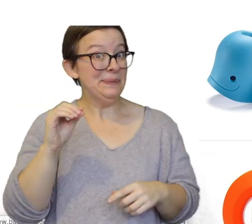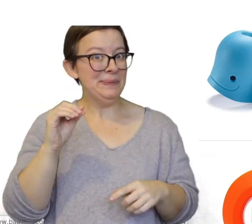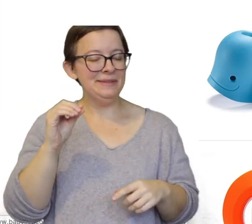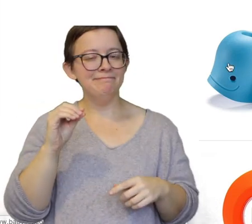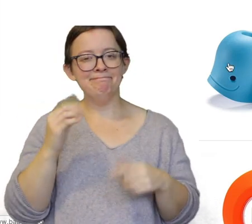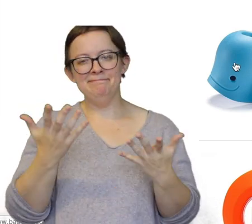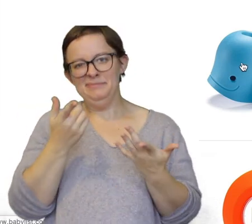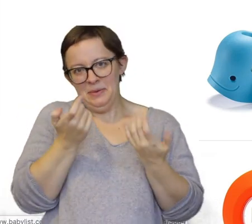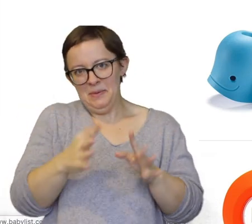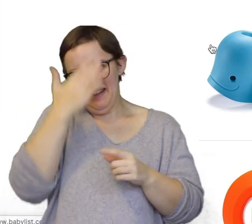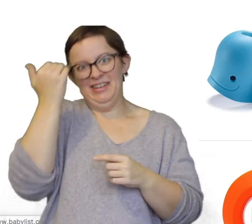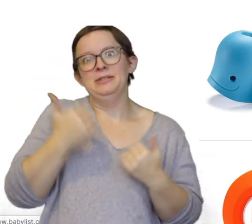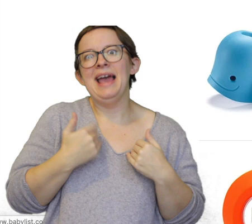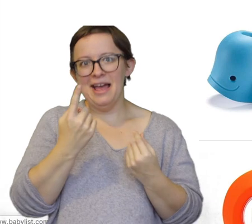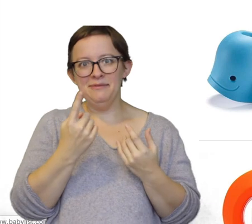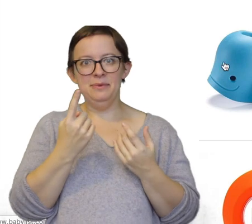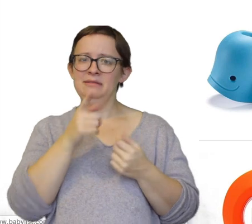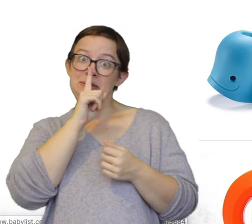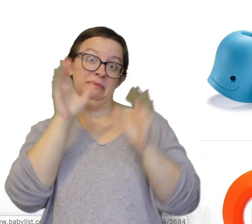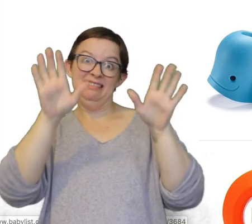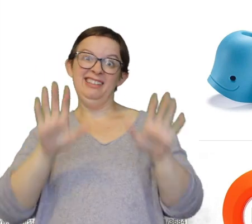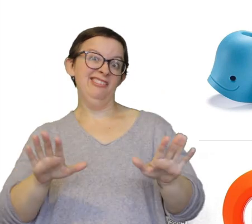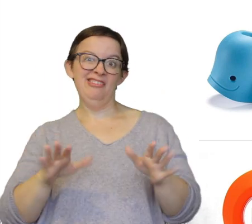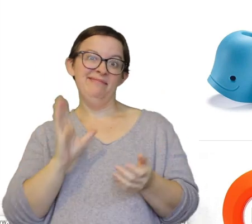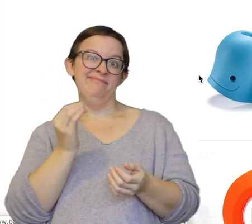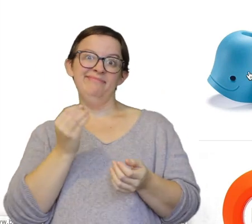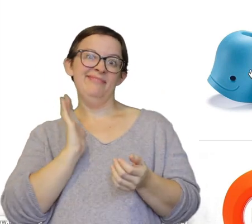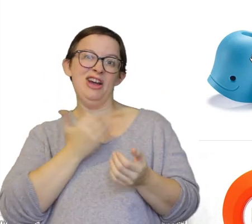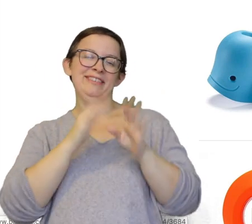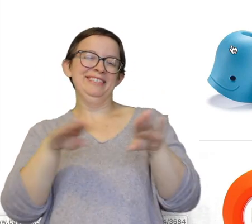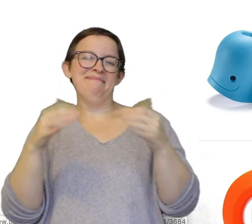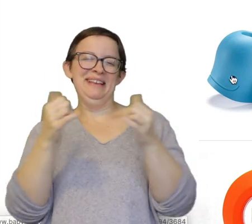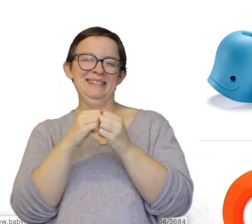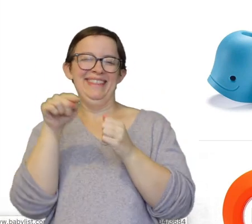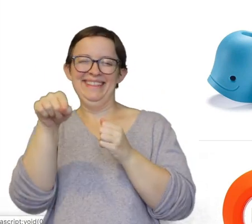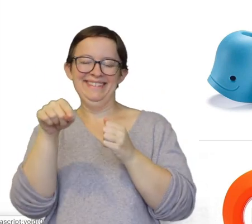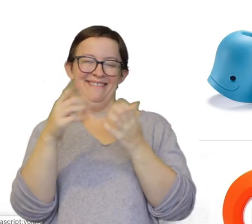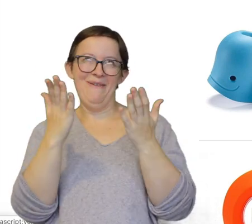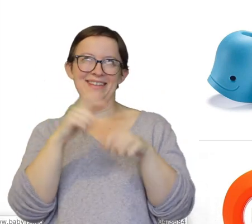you know.. you don't want to forget to have one of these. They actually are really great and our child plays with the spout cover all the time.